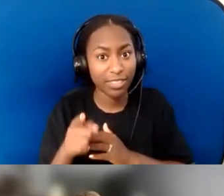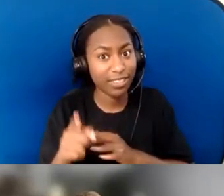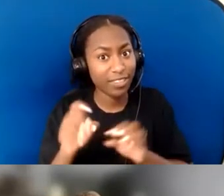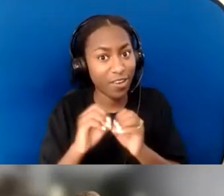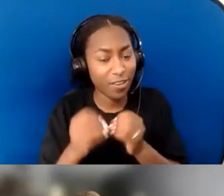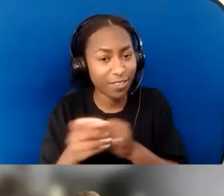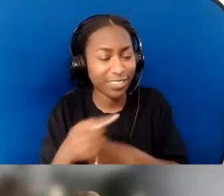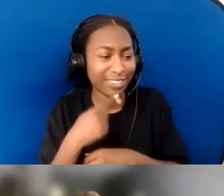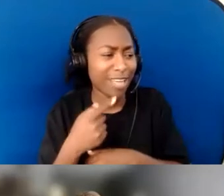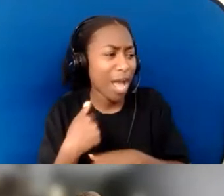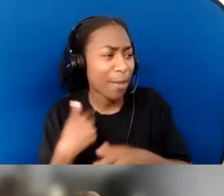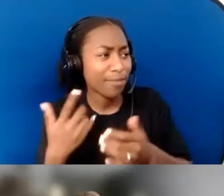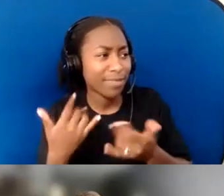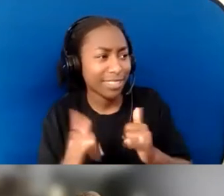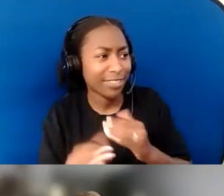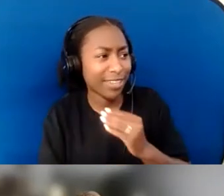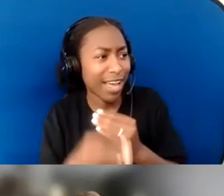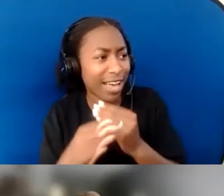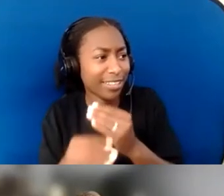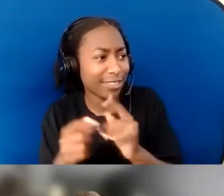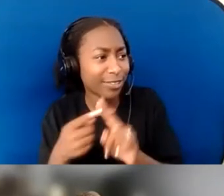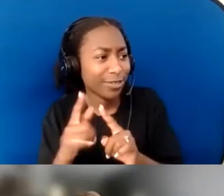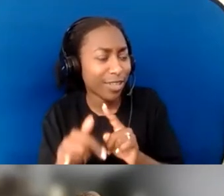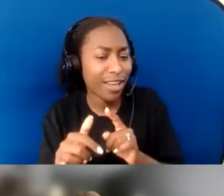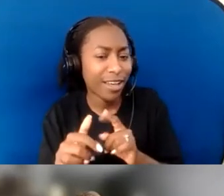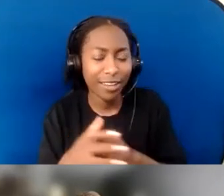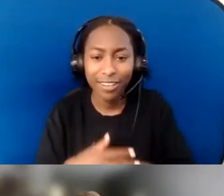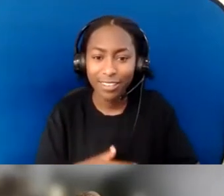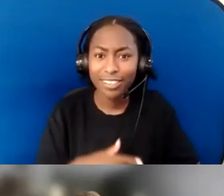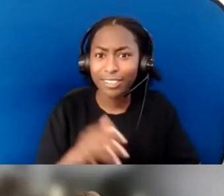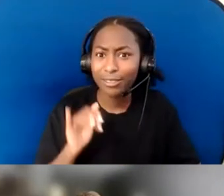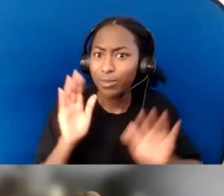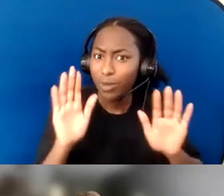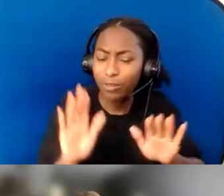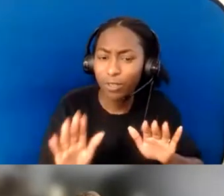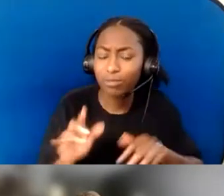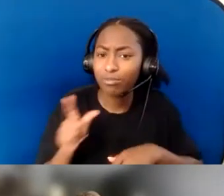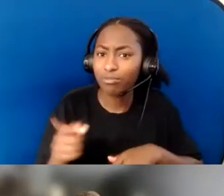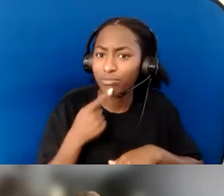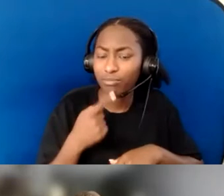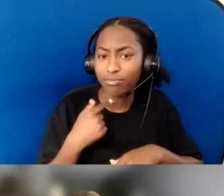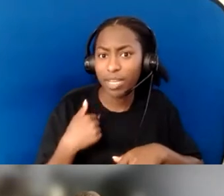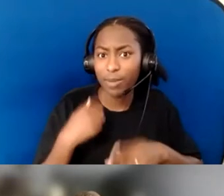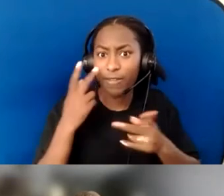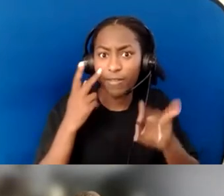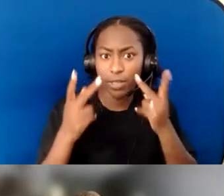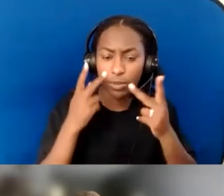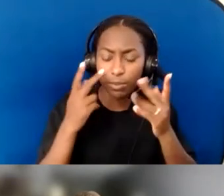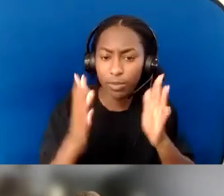the additional thing she added was… She said, "I'm a very visual person." So in addition to the words,